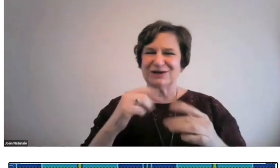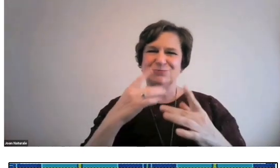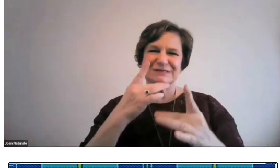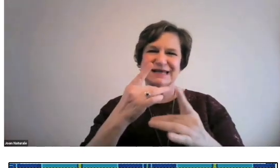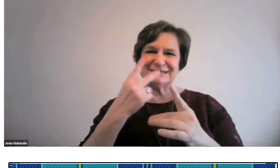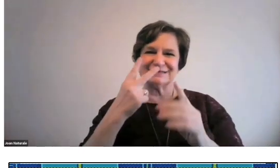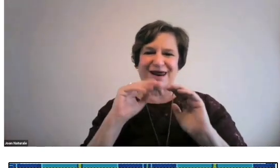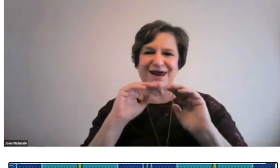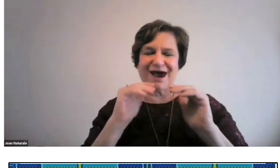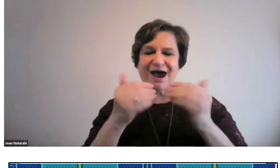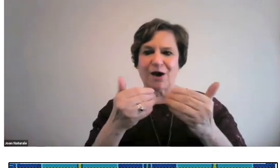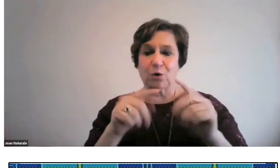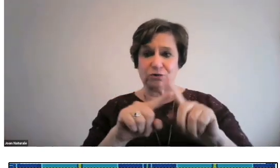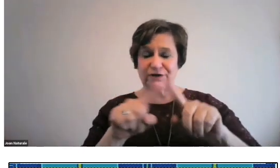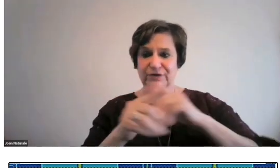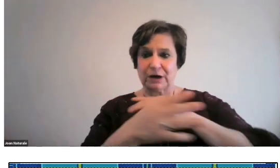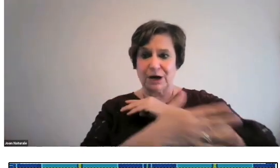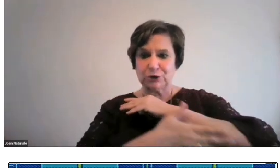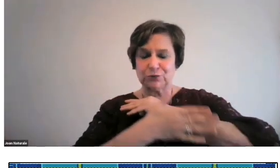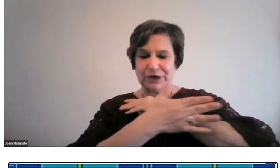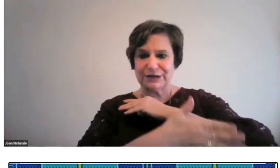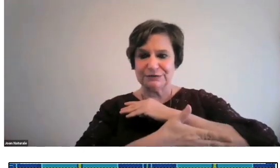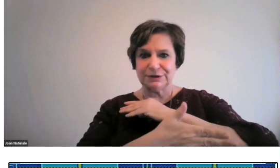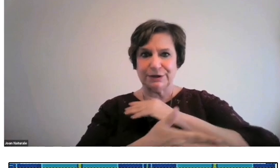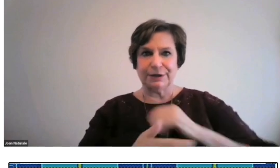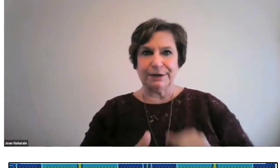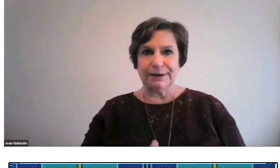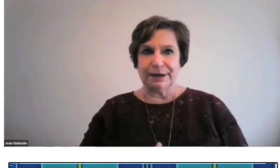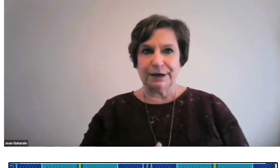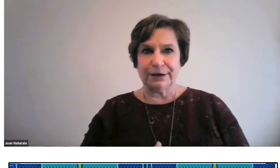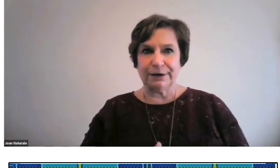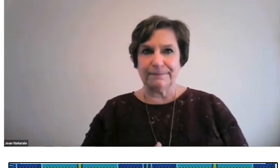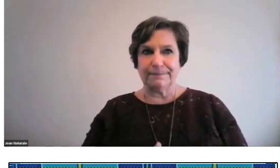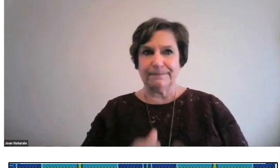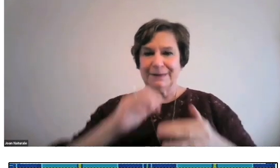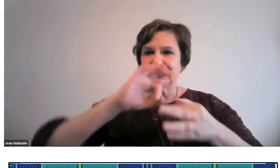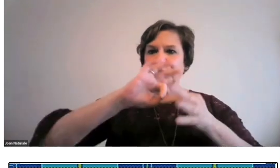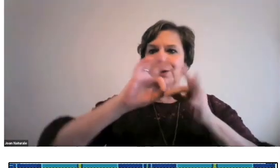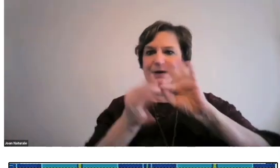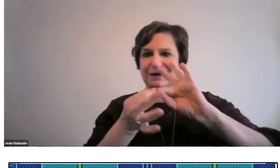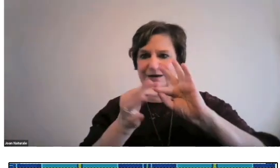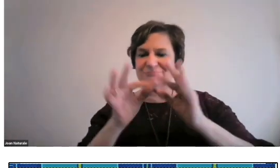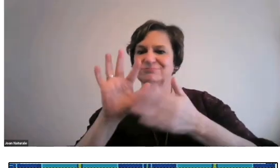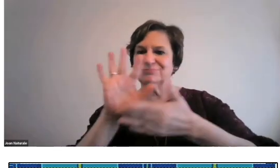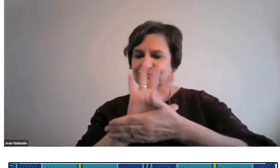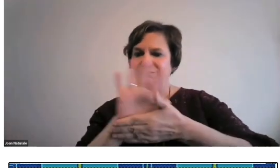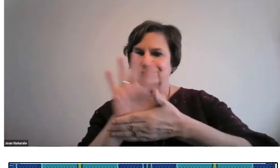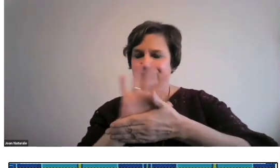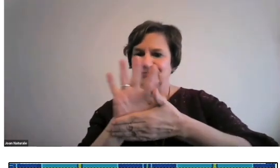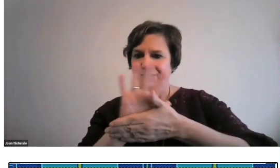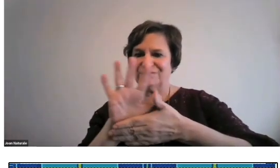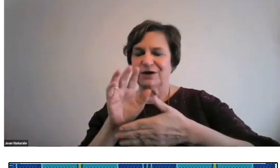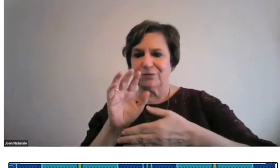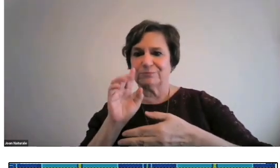It's interesting to see how different countries interpreted these films